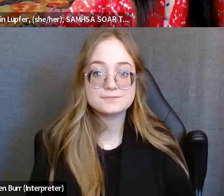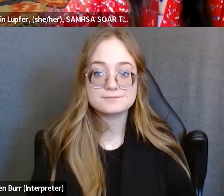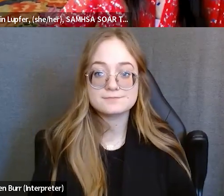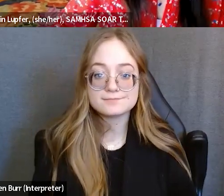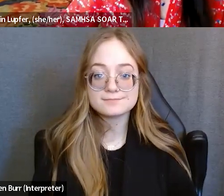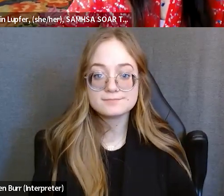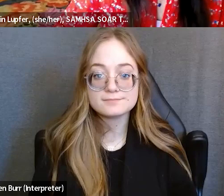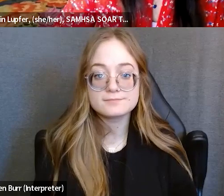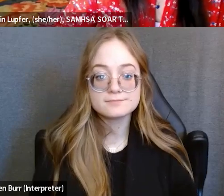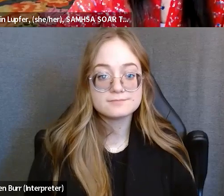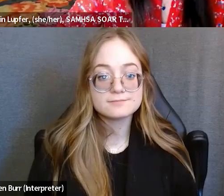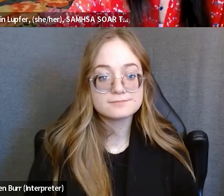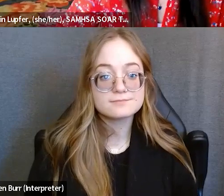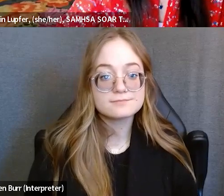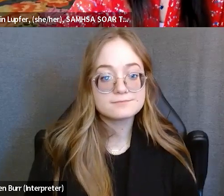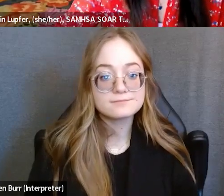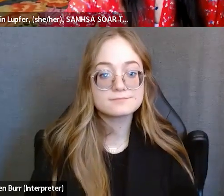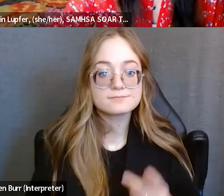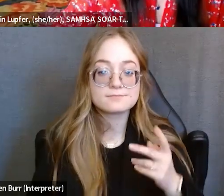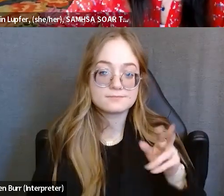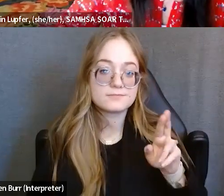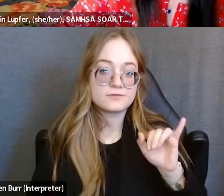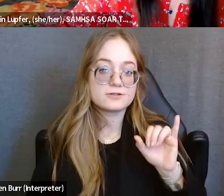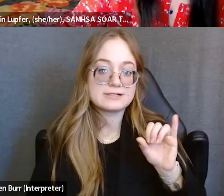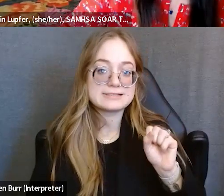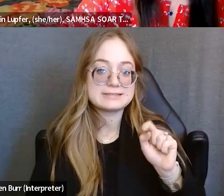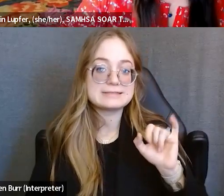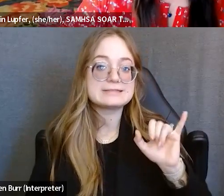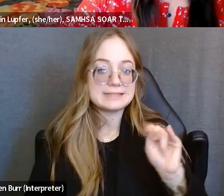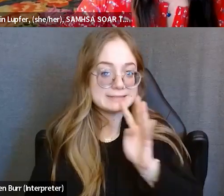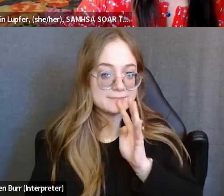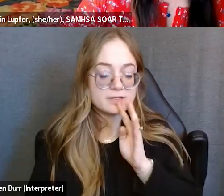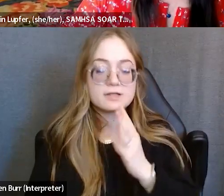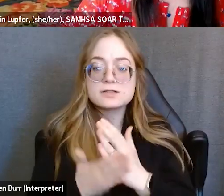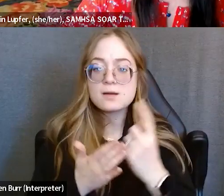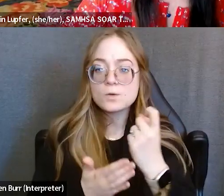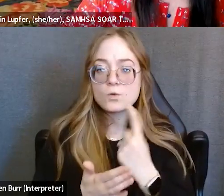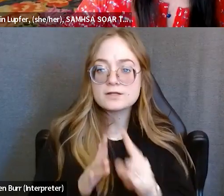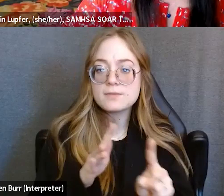So we have some, you know, questions about medical providers that might be unwilling